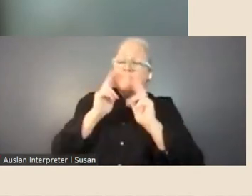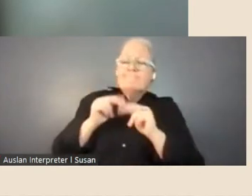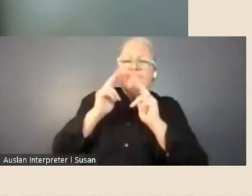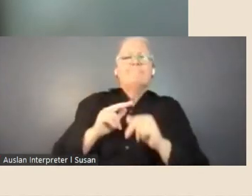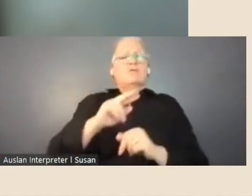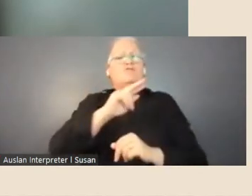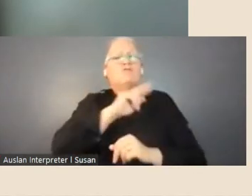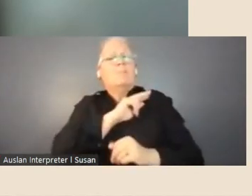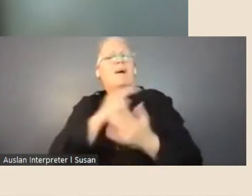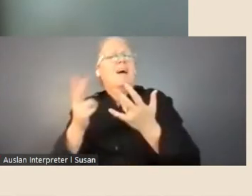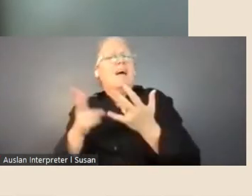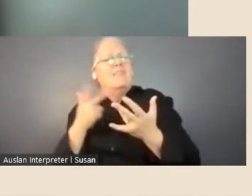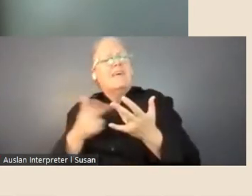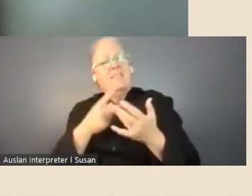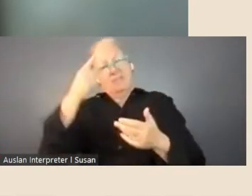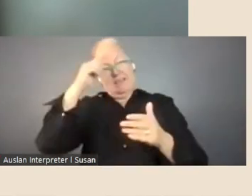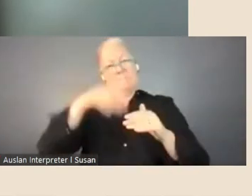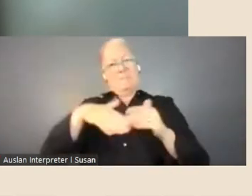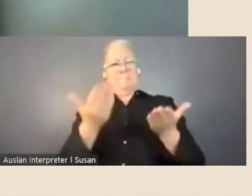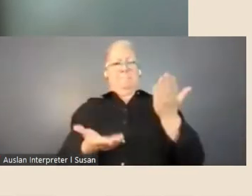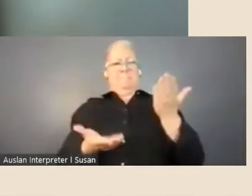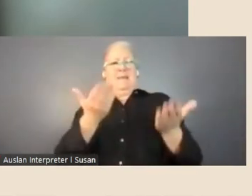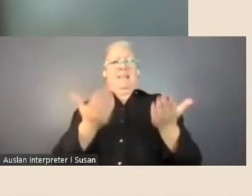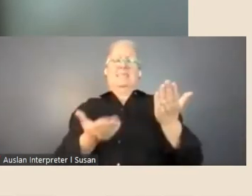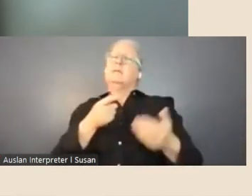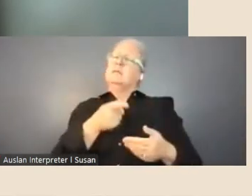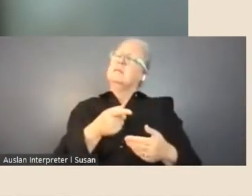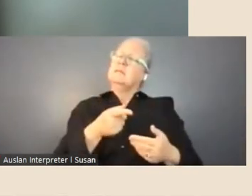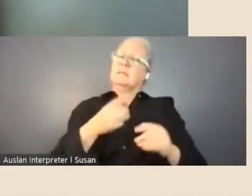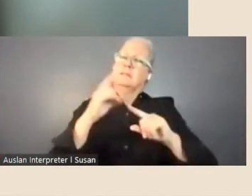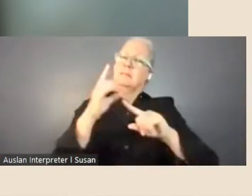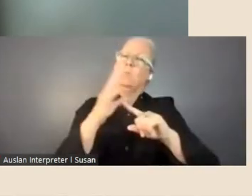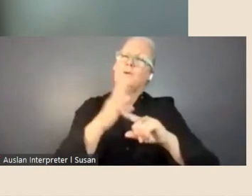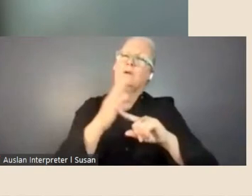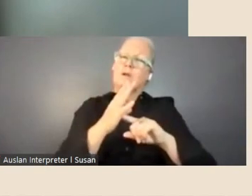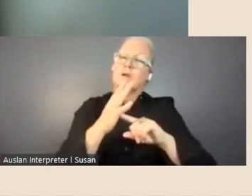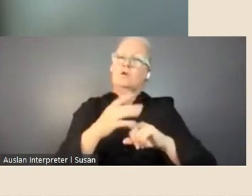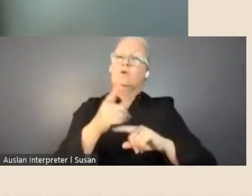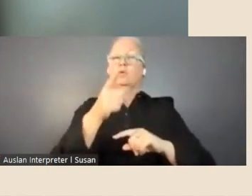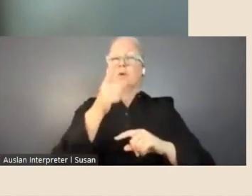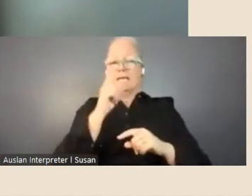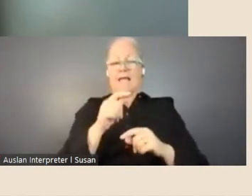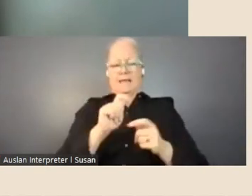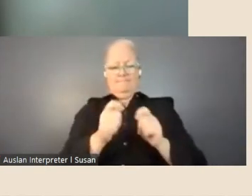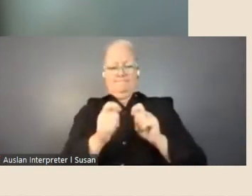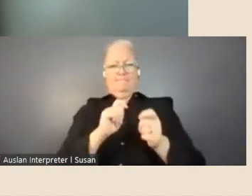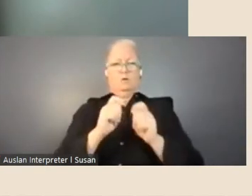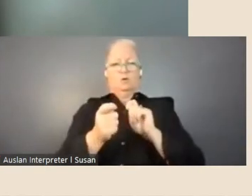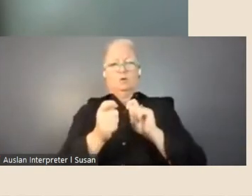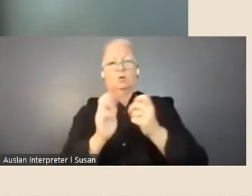consider balance to be very personal and adapt your project plan to meet your needs.